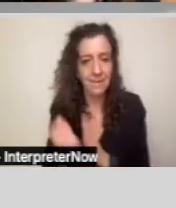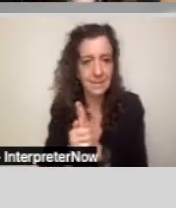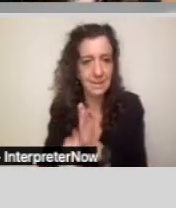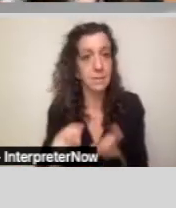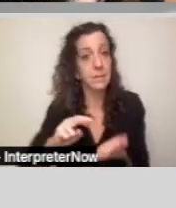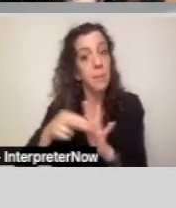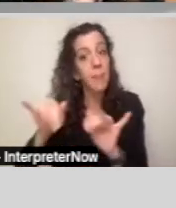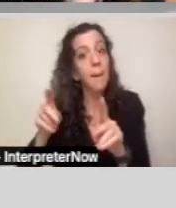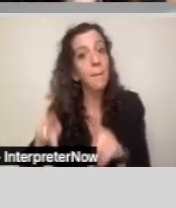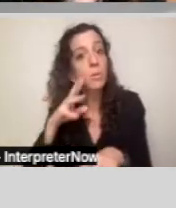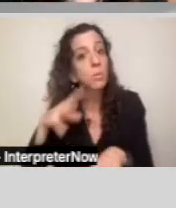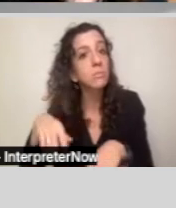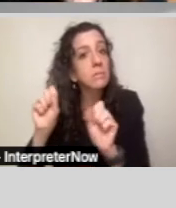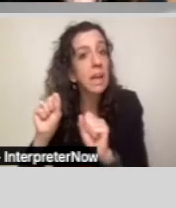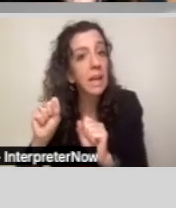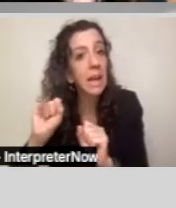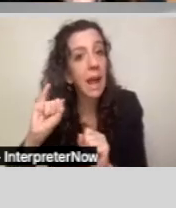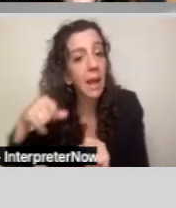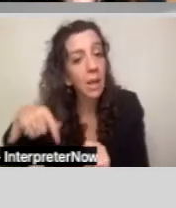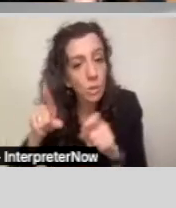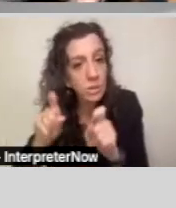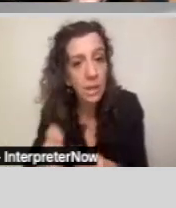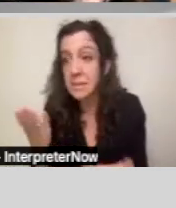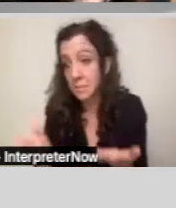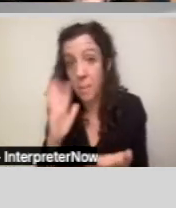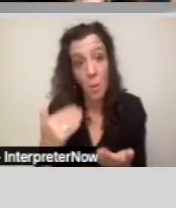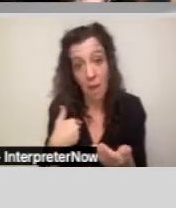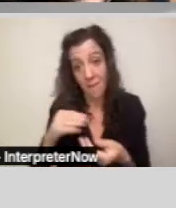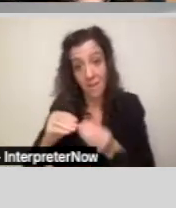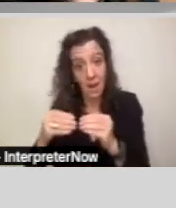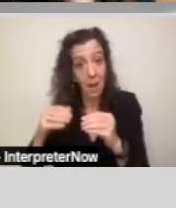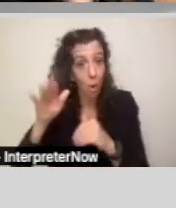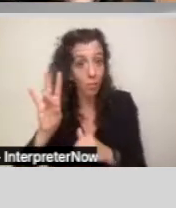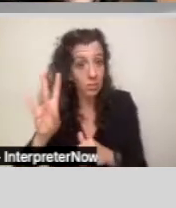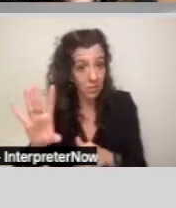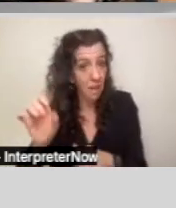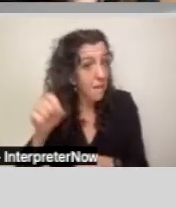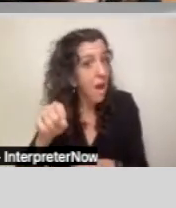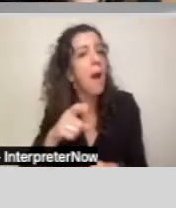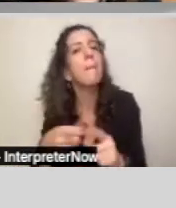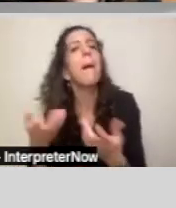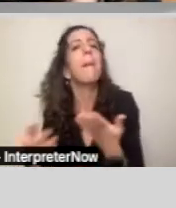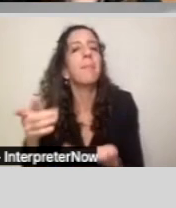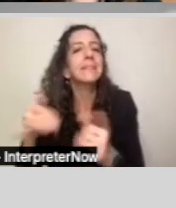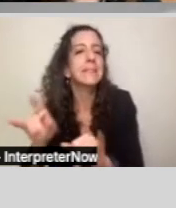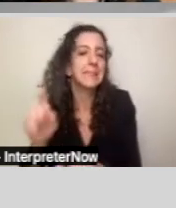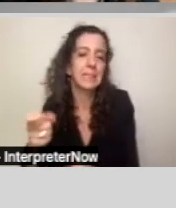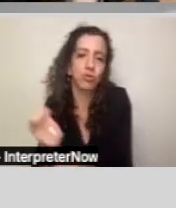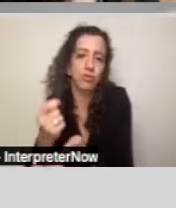may have an IQ number over 75, but still needs treatment similar to a person with intellectual